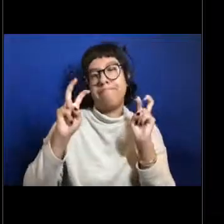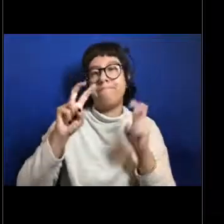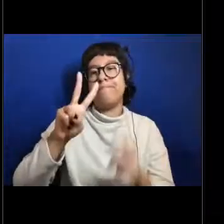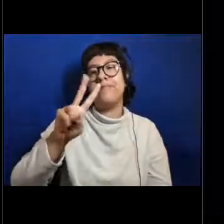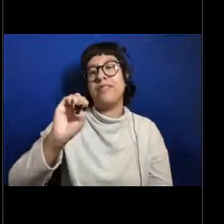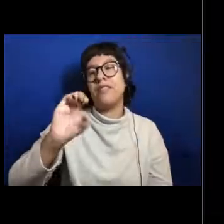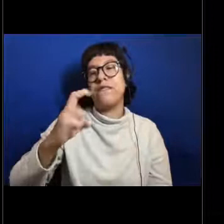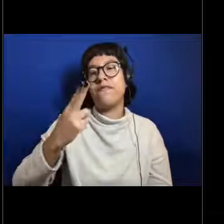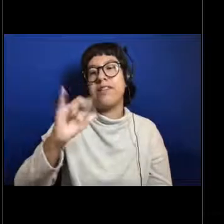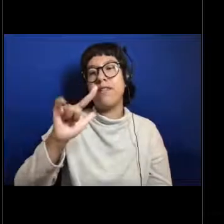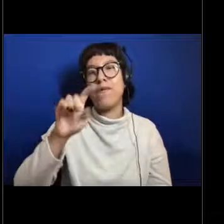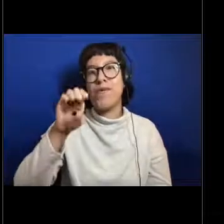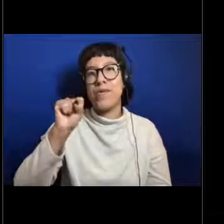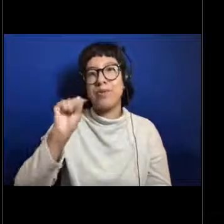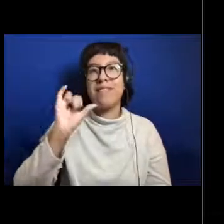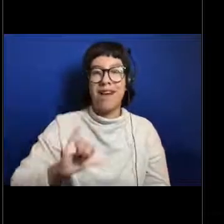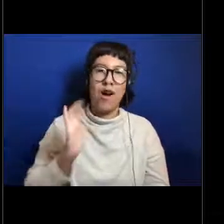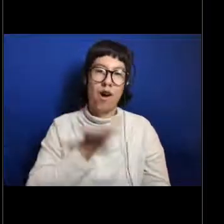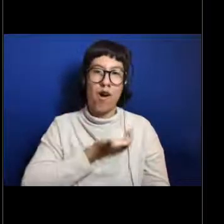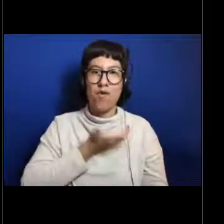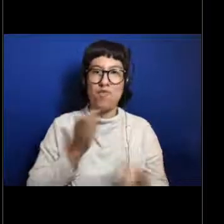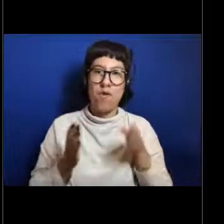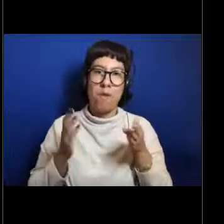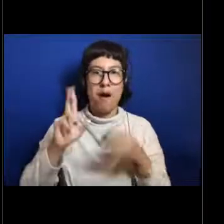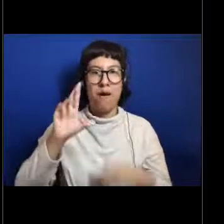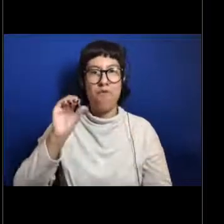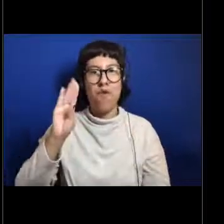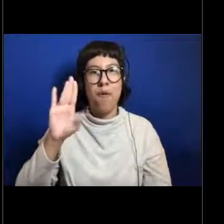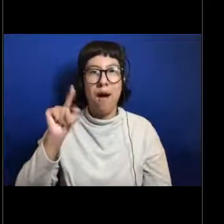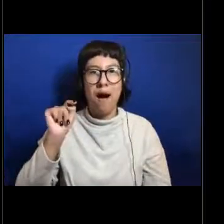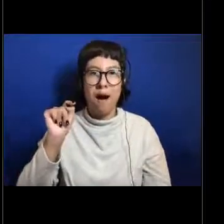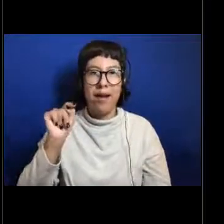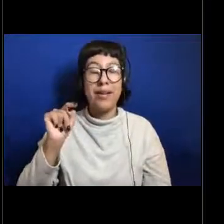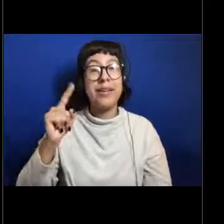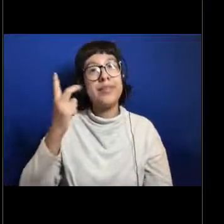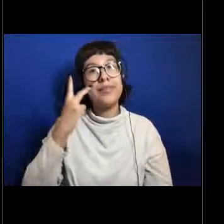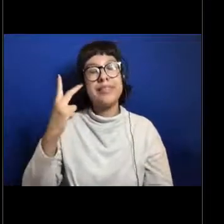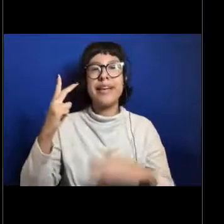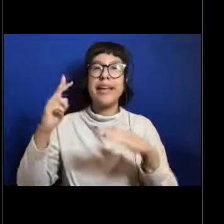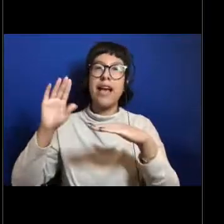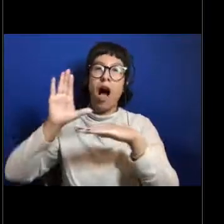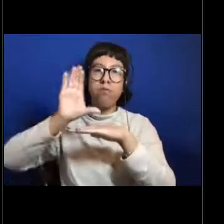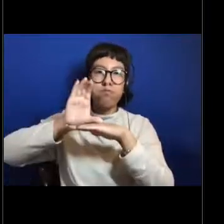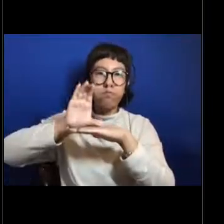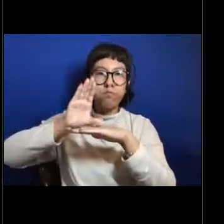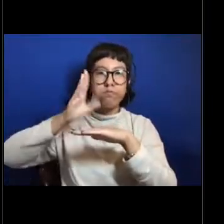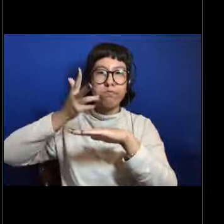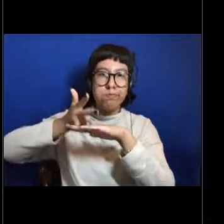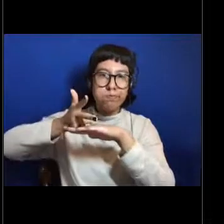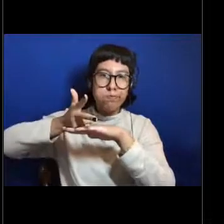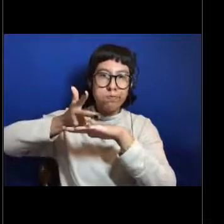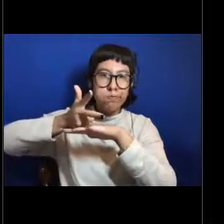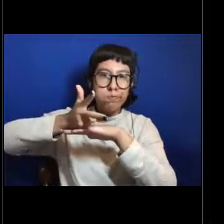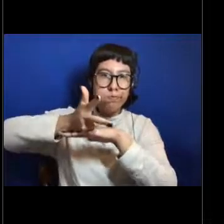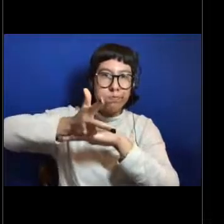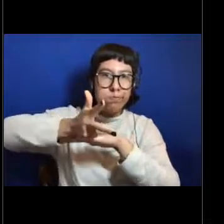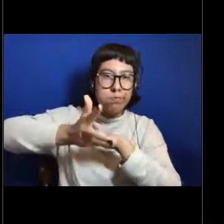So that was Deep Discoverer that you were looking at, kind of coasting over the sea floor as it explored the water column.